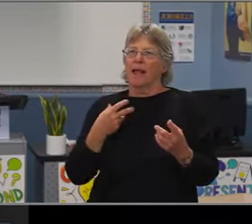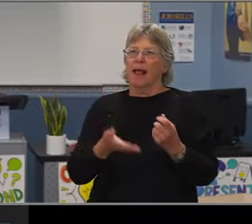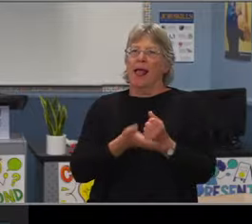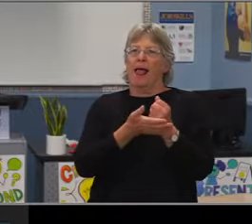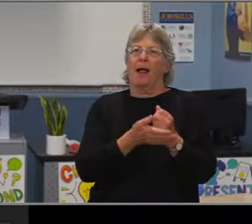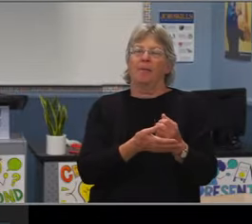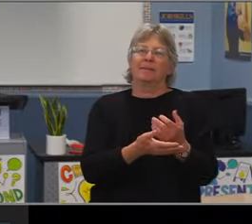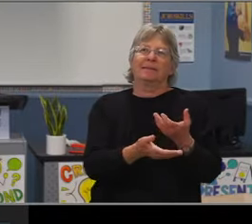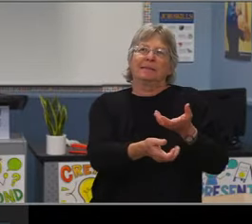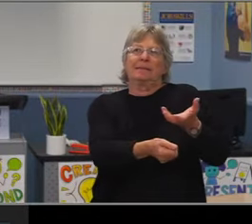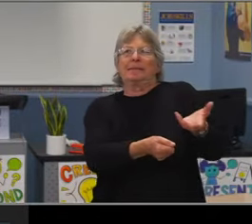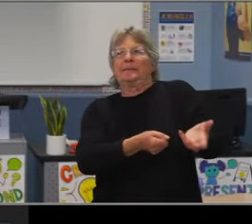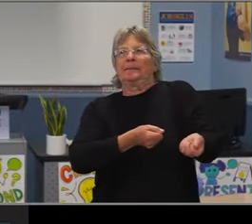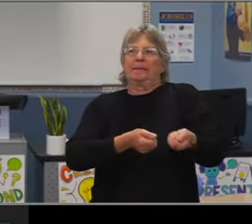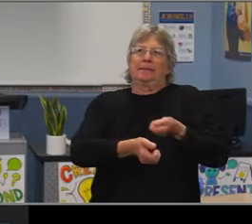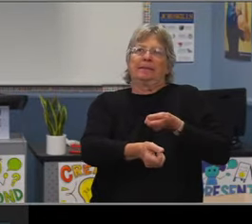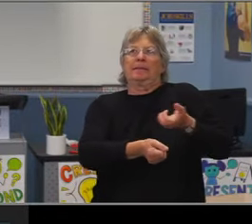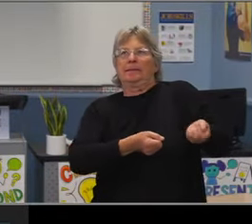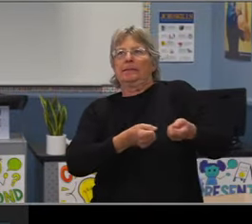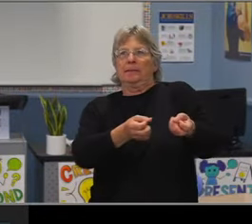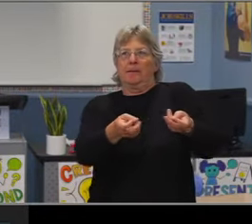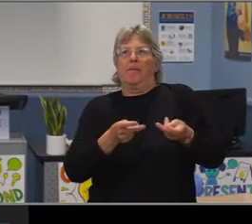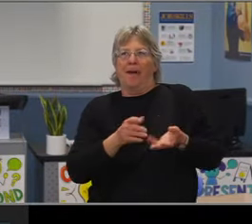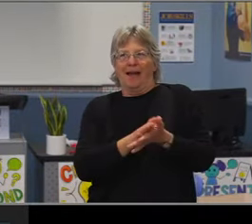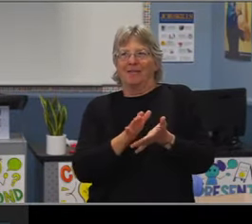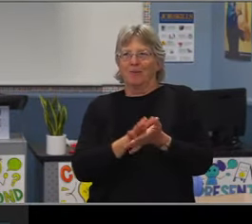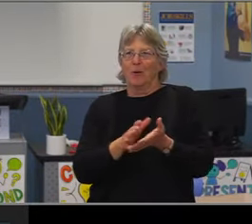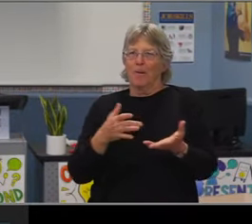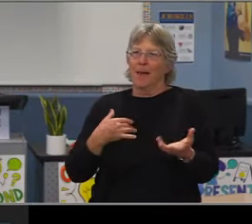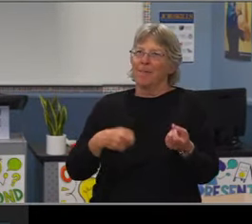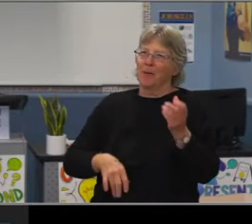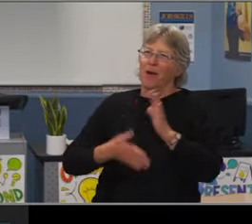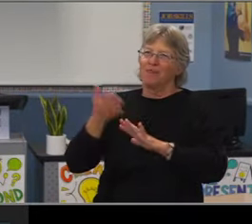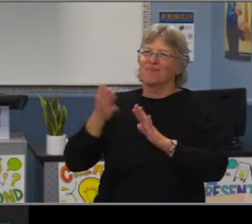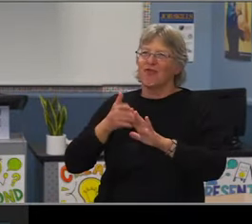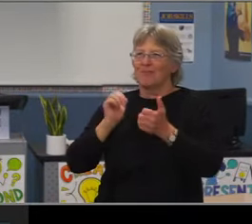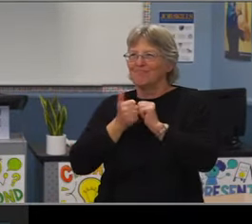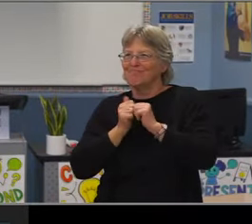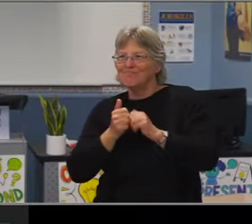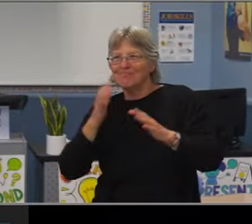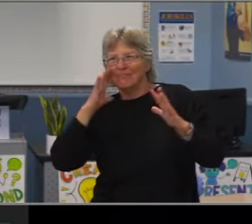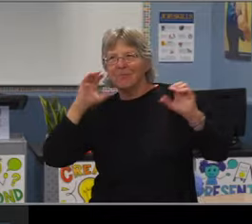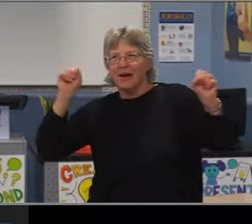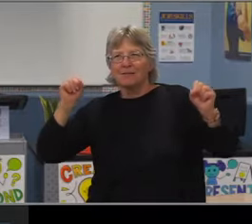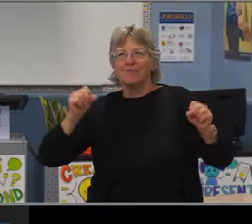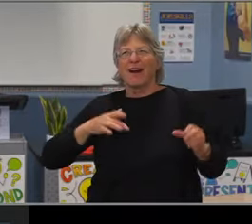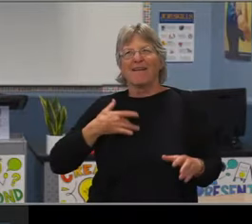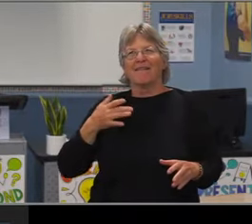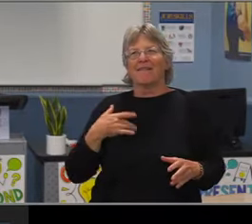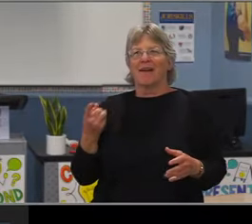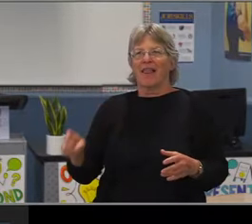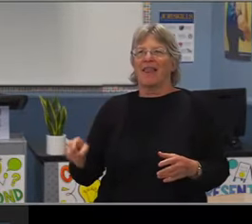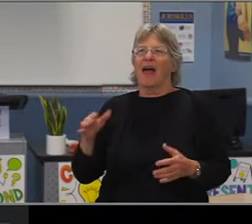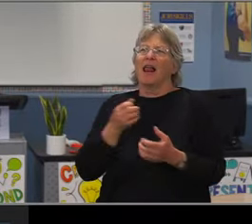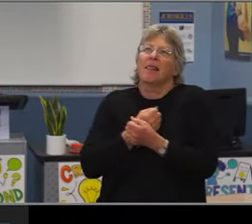and has some information to share with you as we proceed into this year. And so I will first turn over to Chris Brown,